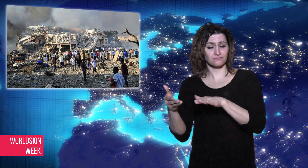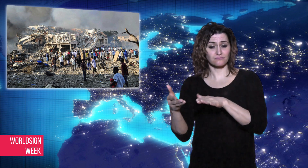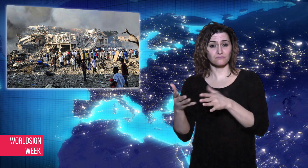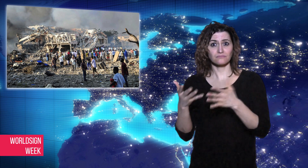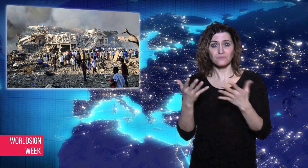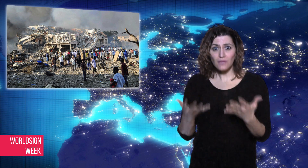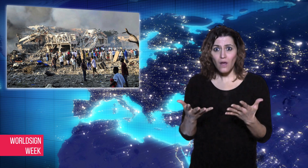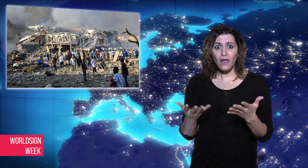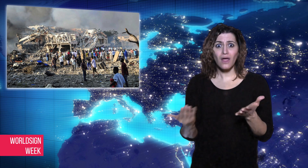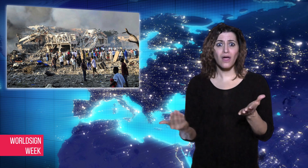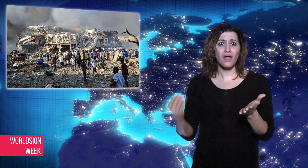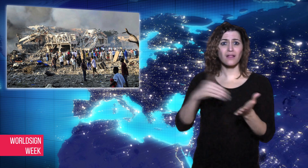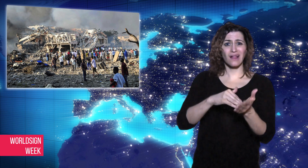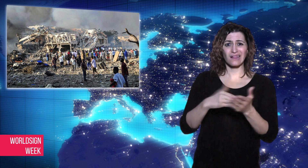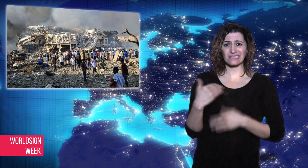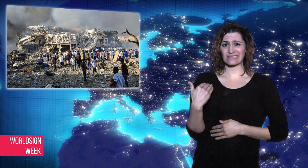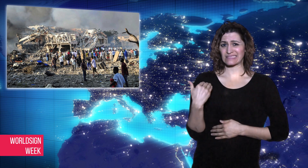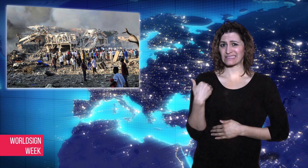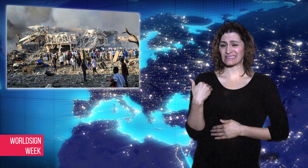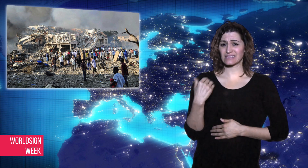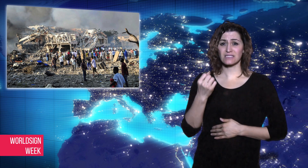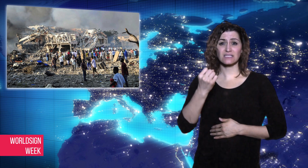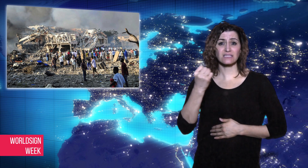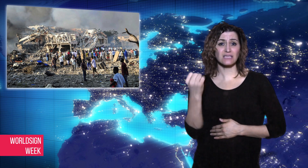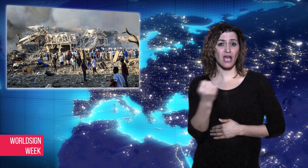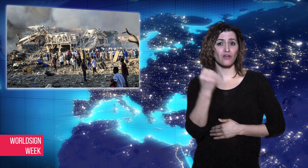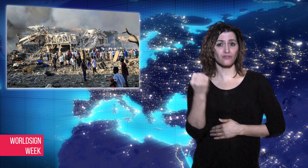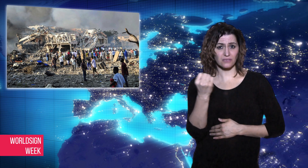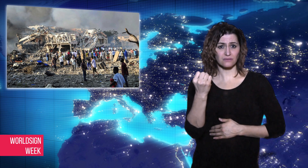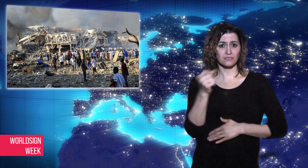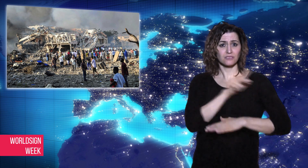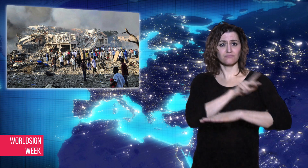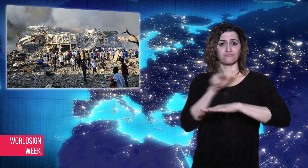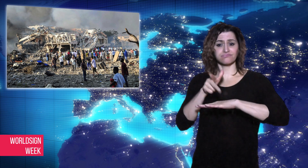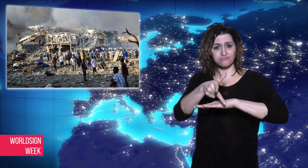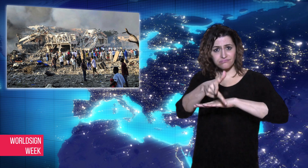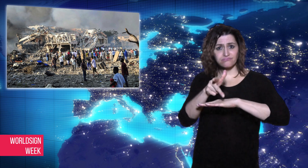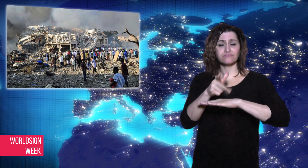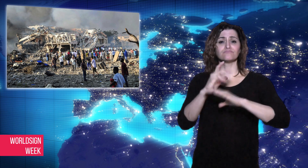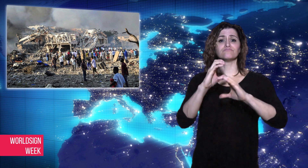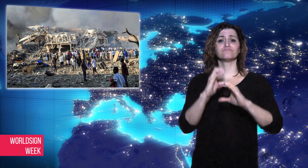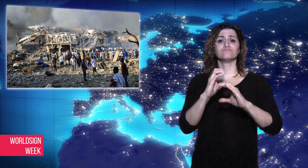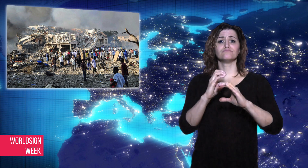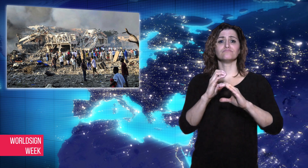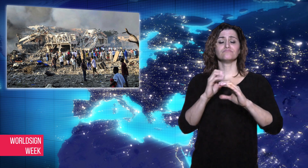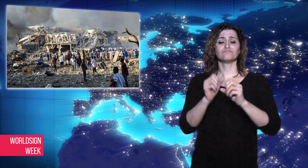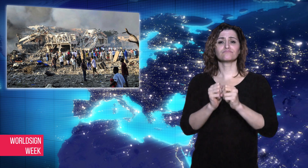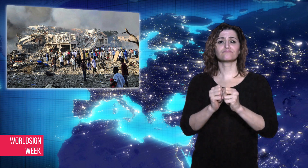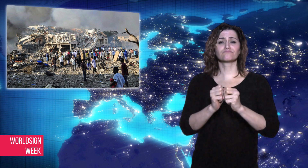there was another truck bomb at a